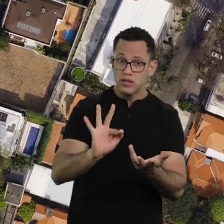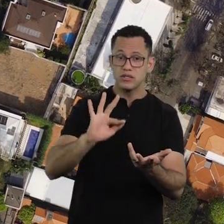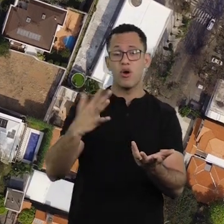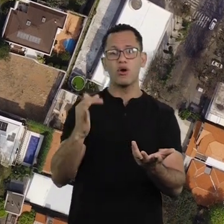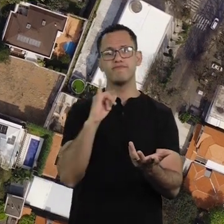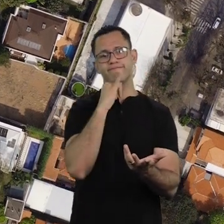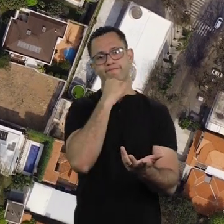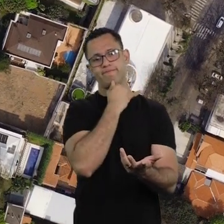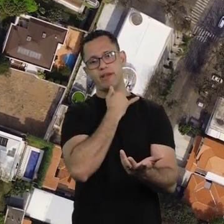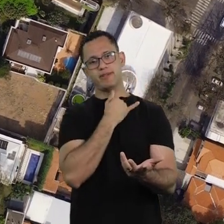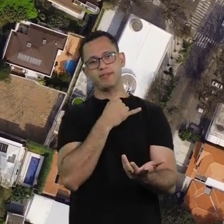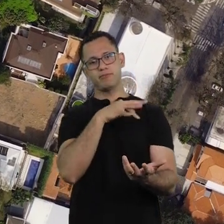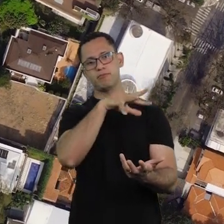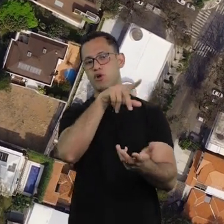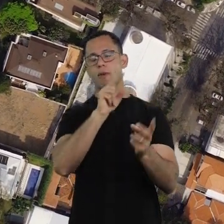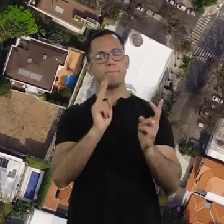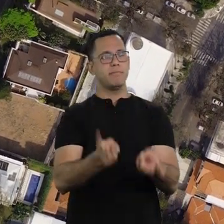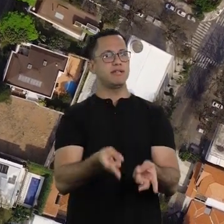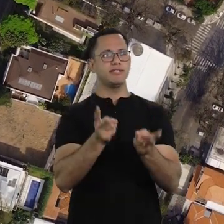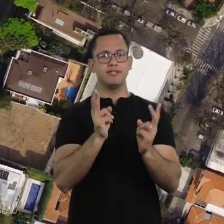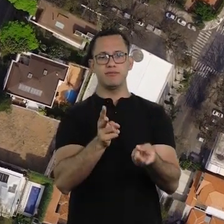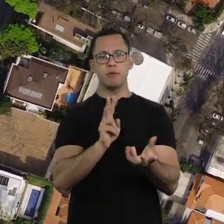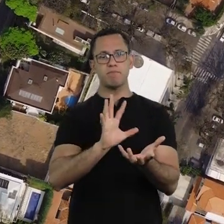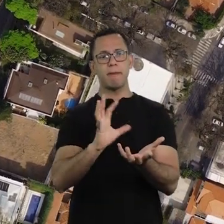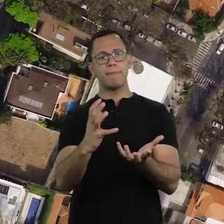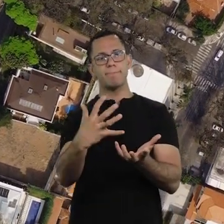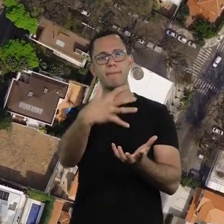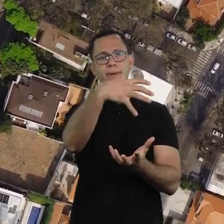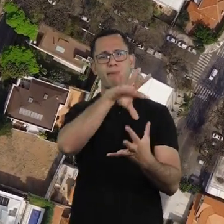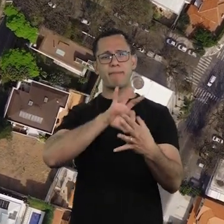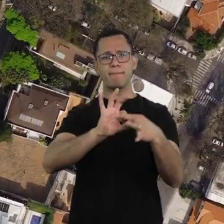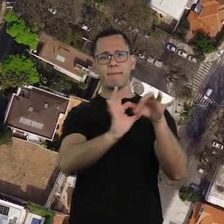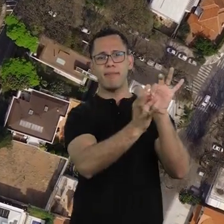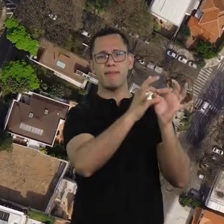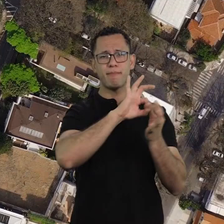Fortunately, or unfortunately. That we will have to think